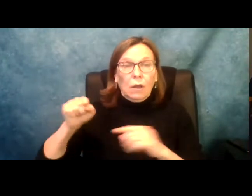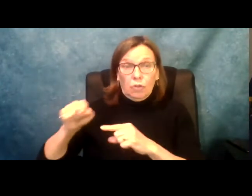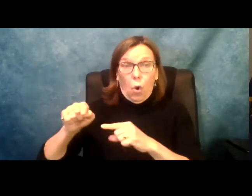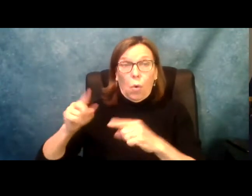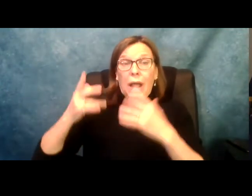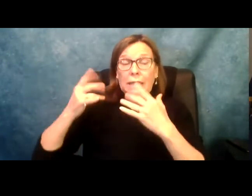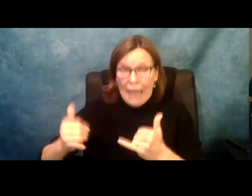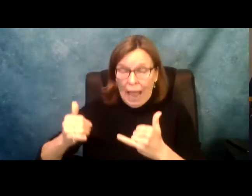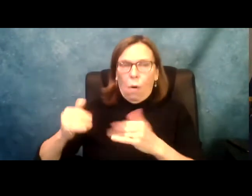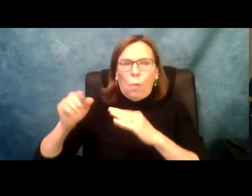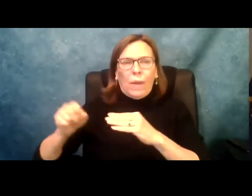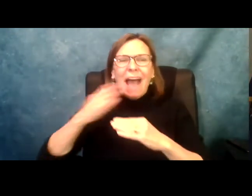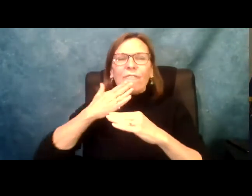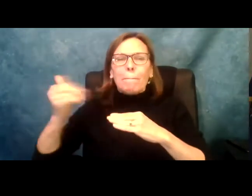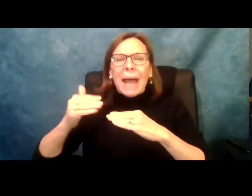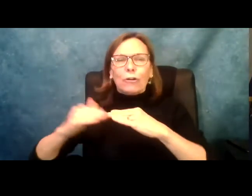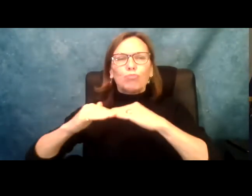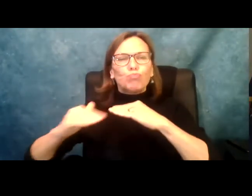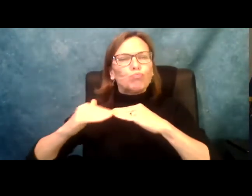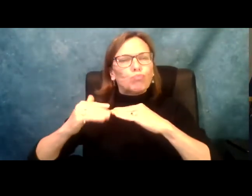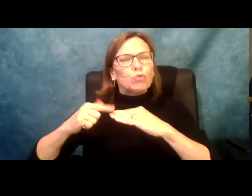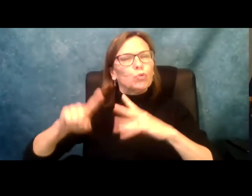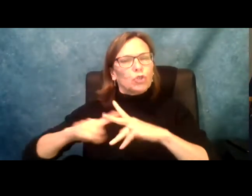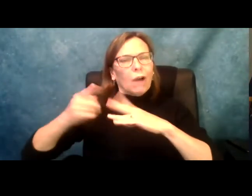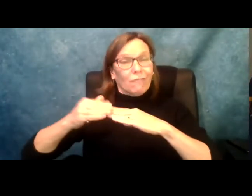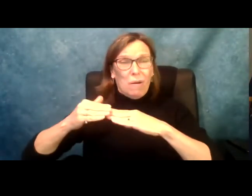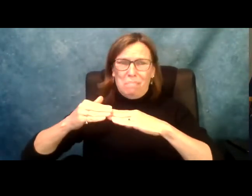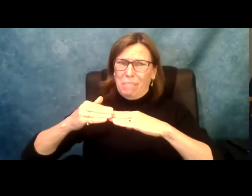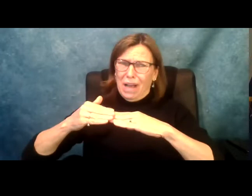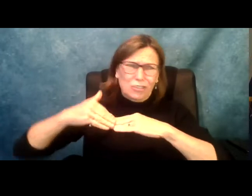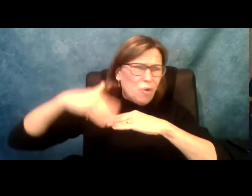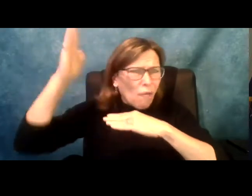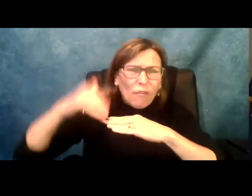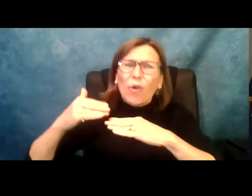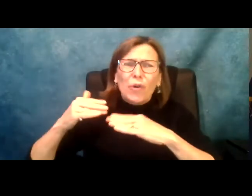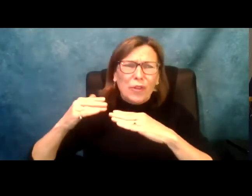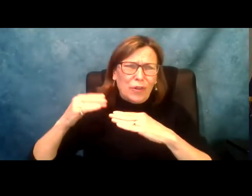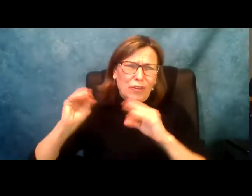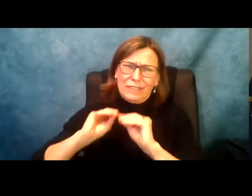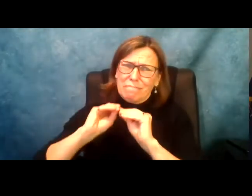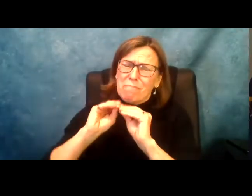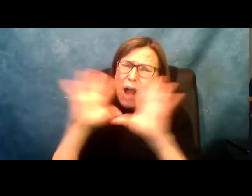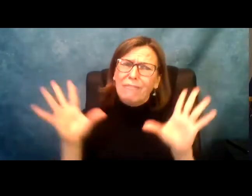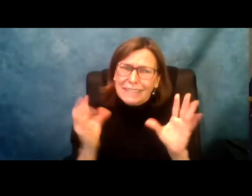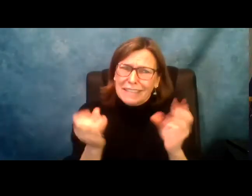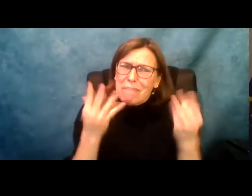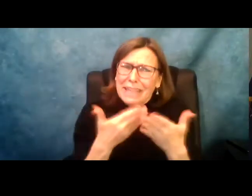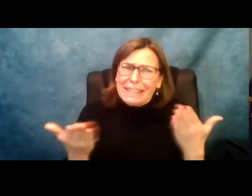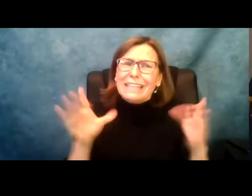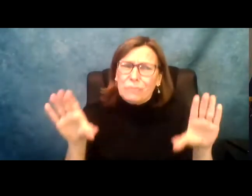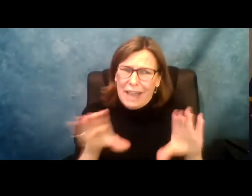legislative career so far. Which is a great thing we have a better place to start from. But it's obvious there are